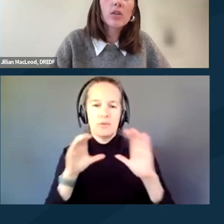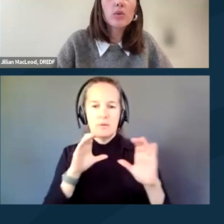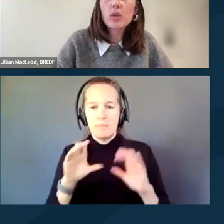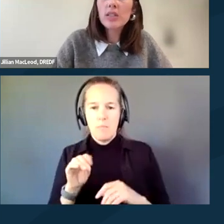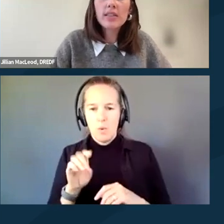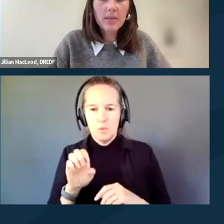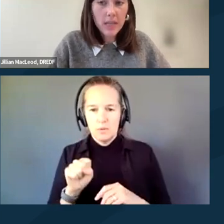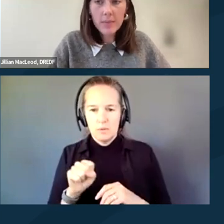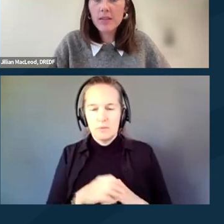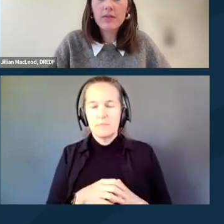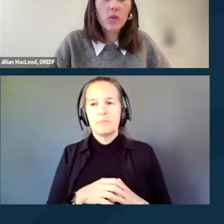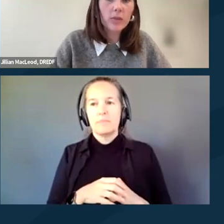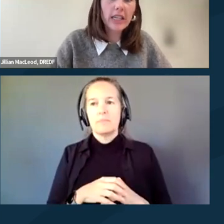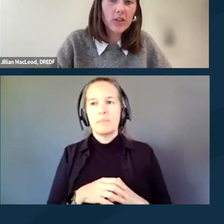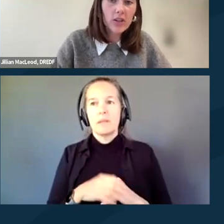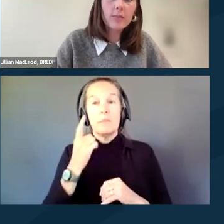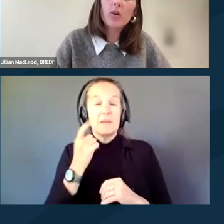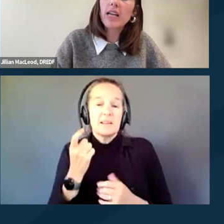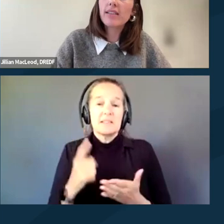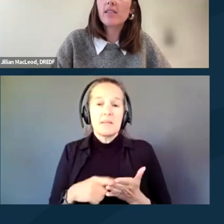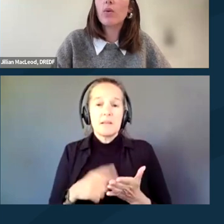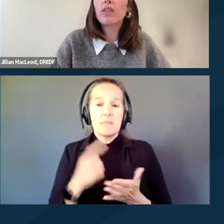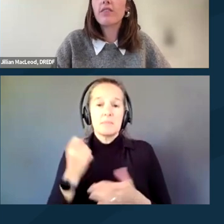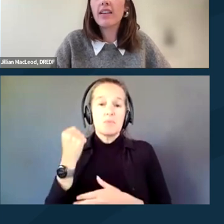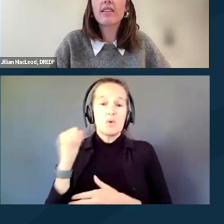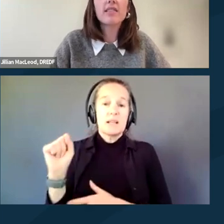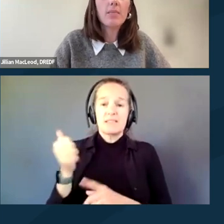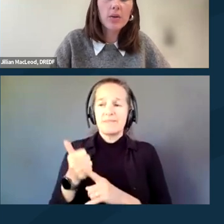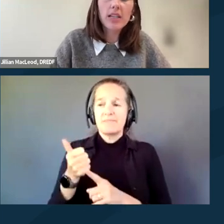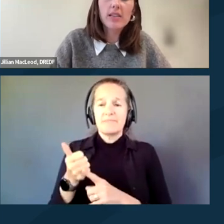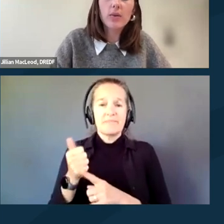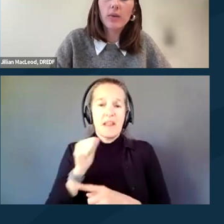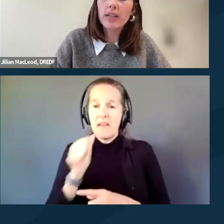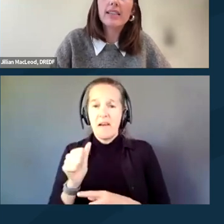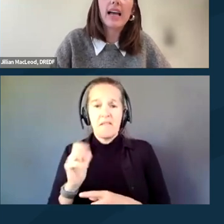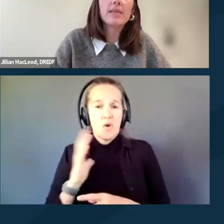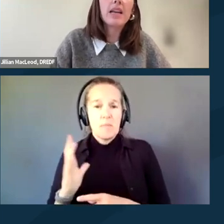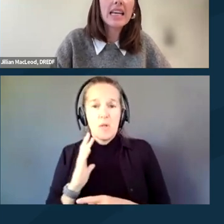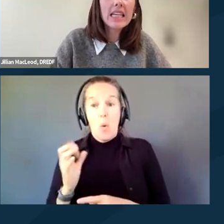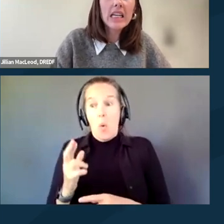So due to the sometimes informal nature of protests or the fact that some protests are organized last minute,